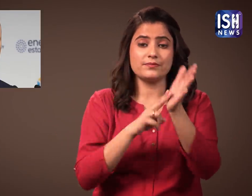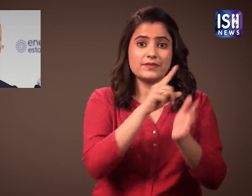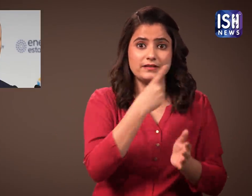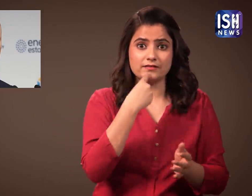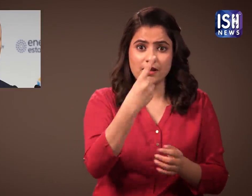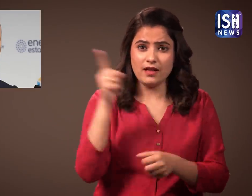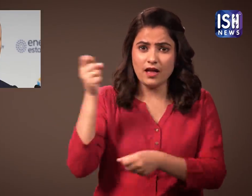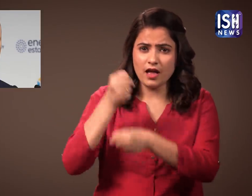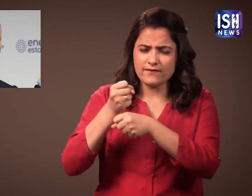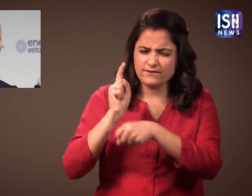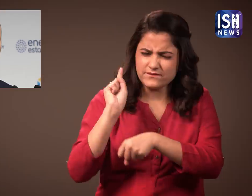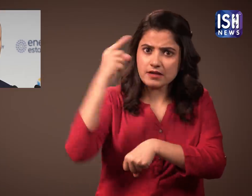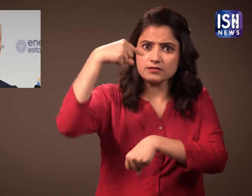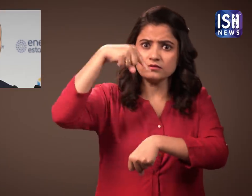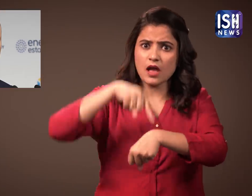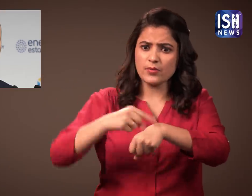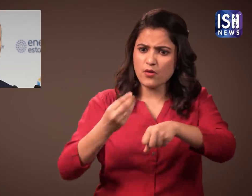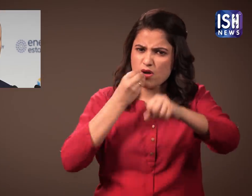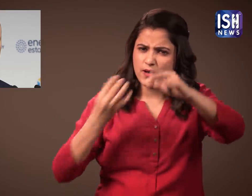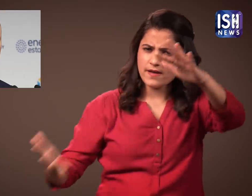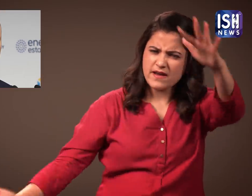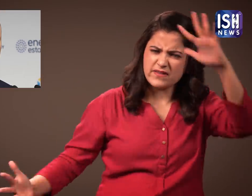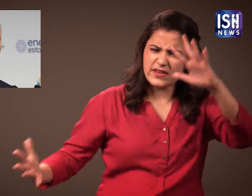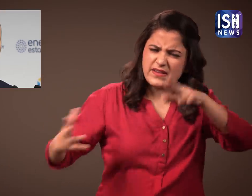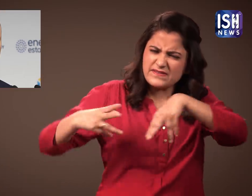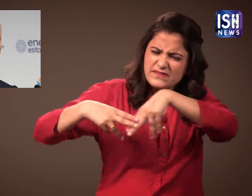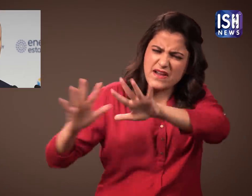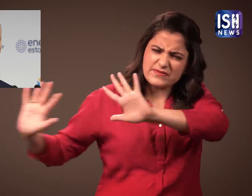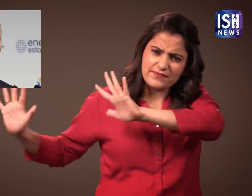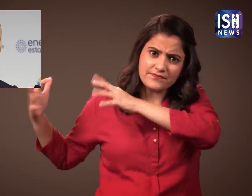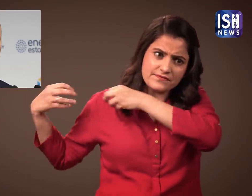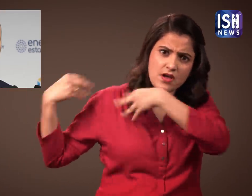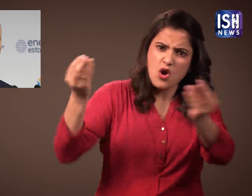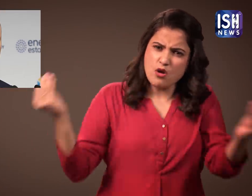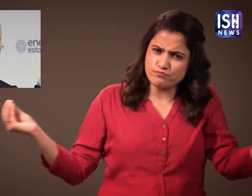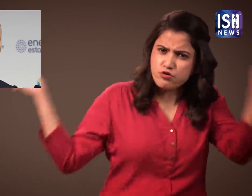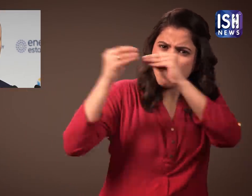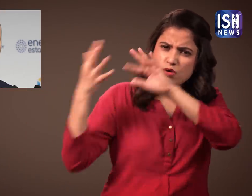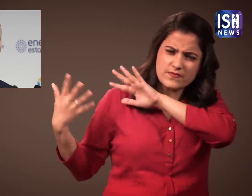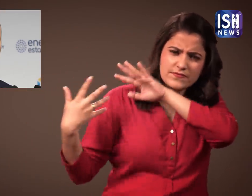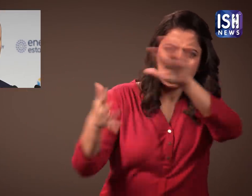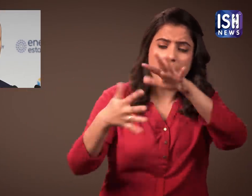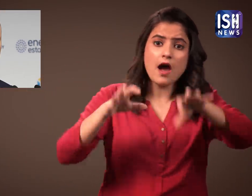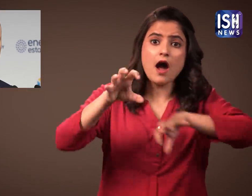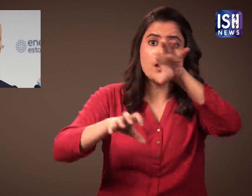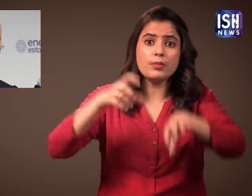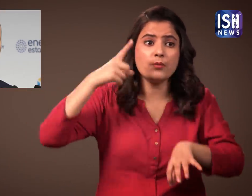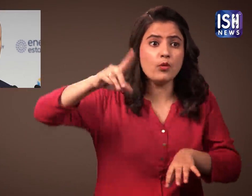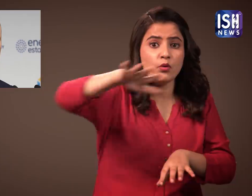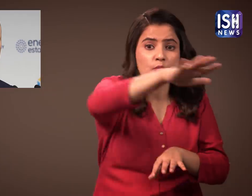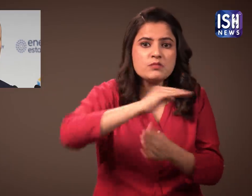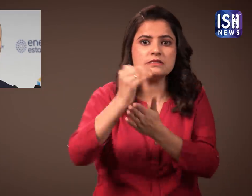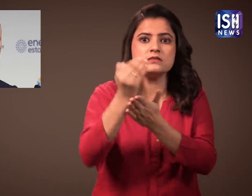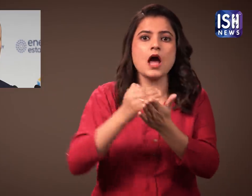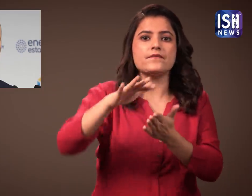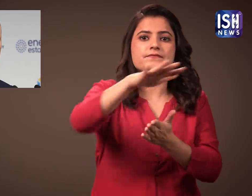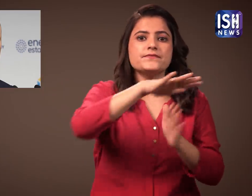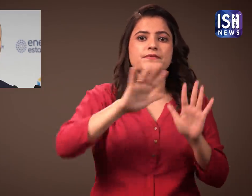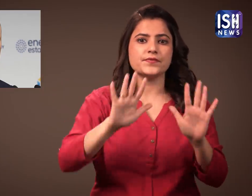said that for the first time the government has dropped so much food for such animals.